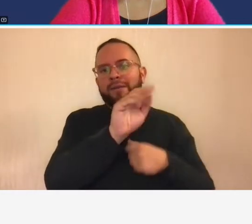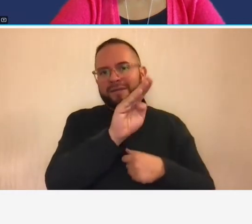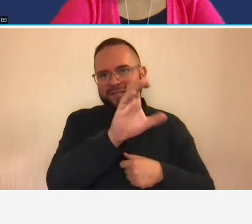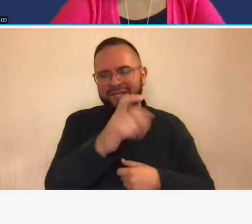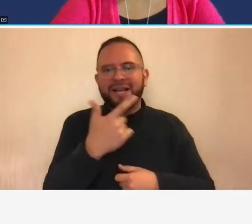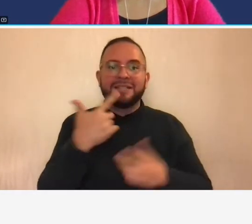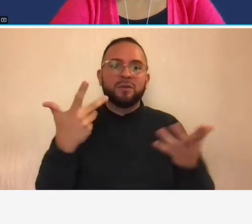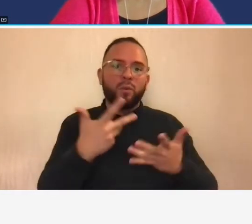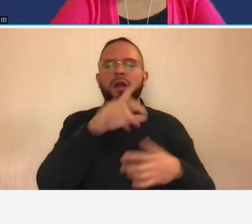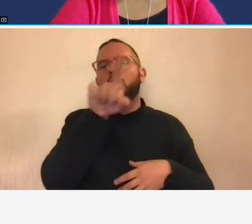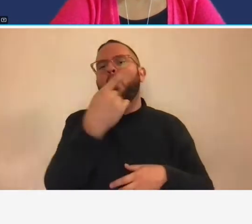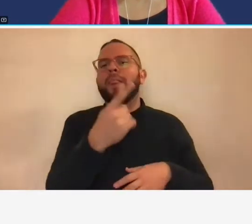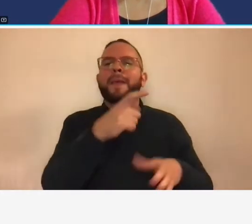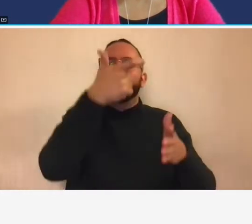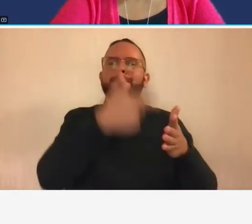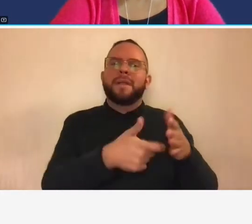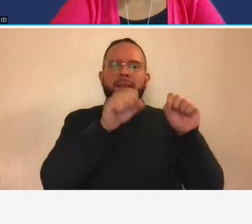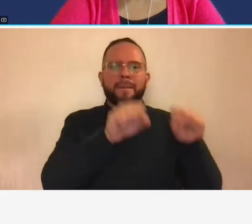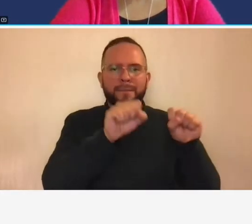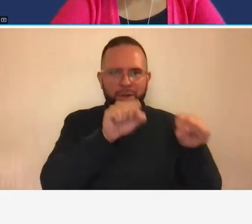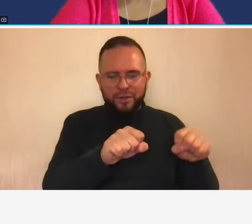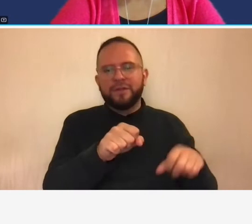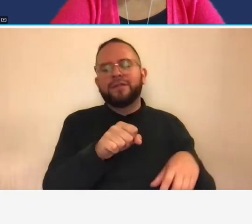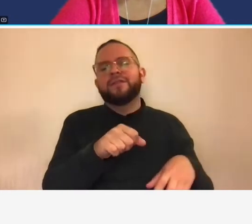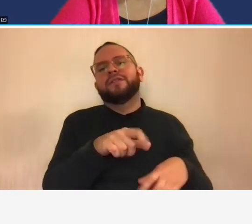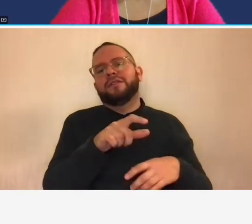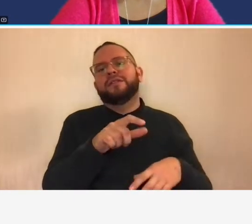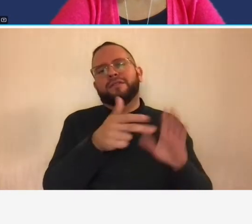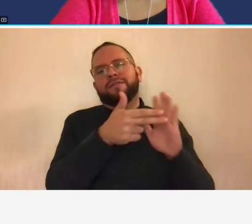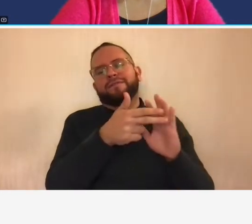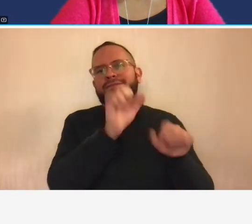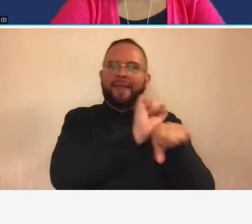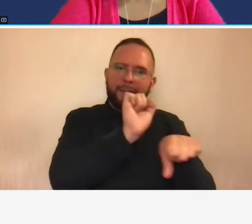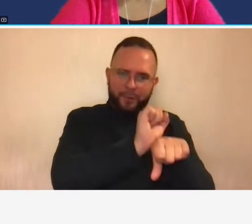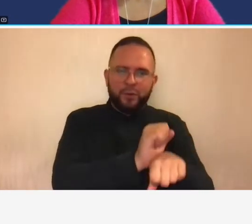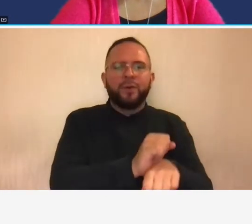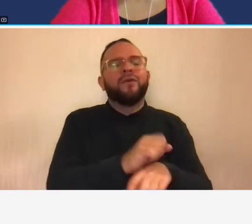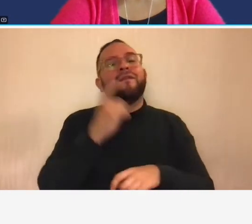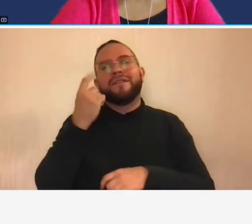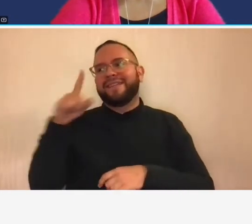labor so they have to include all of their labor their project labor on their timesheets whether